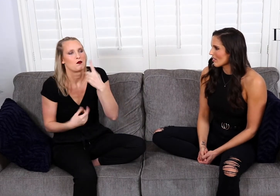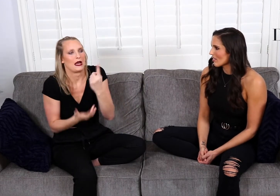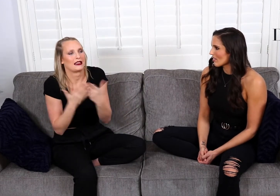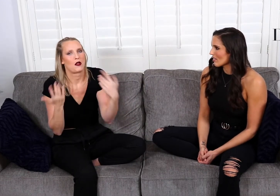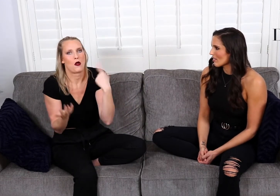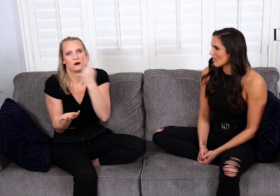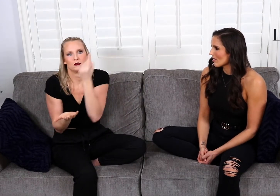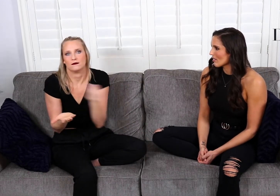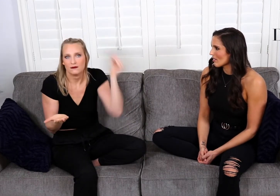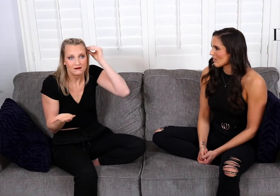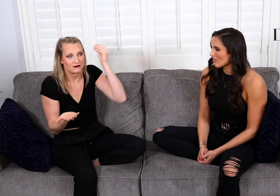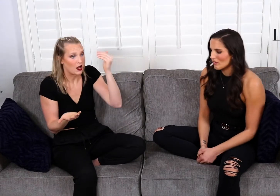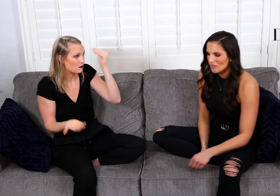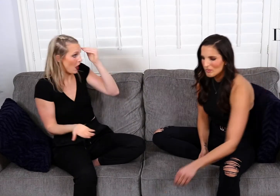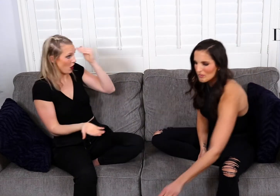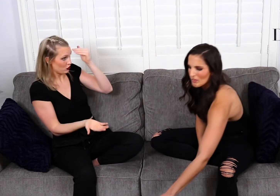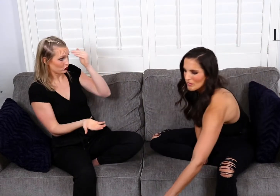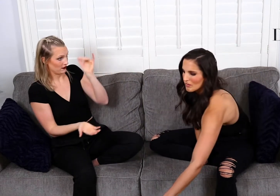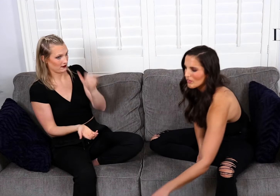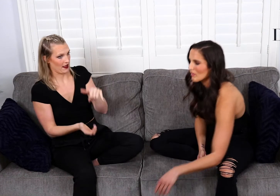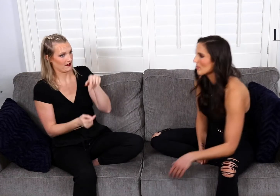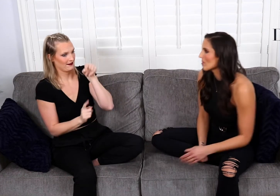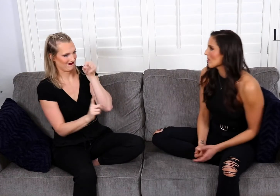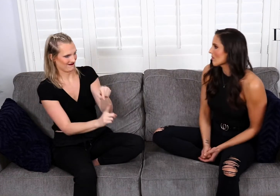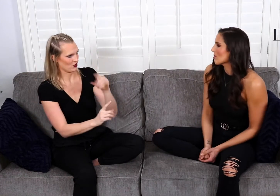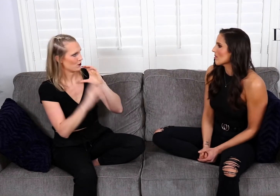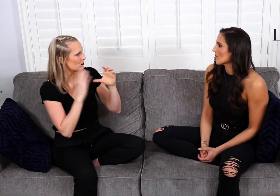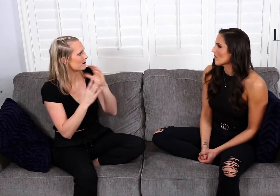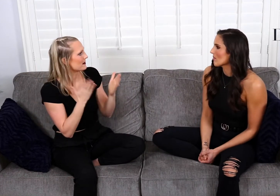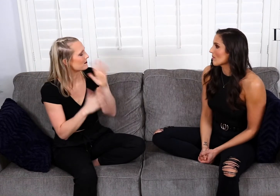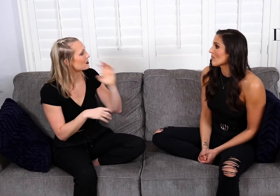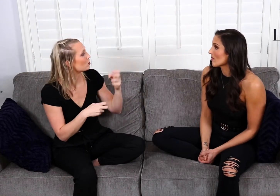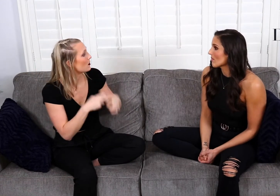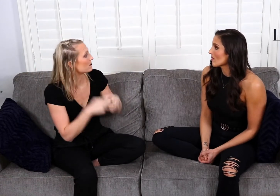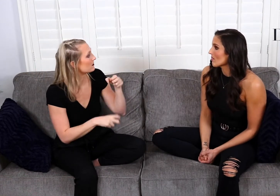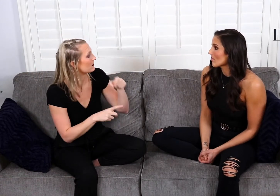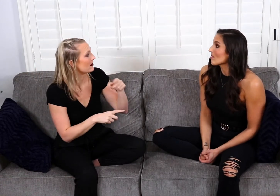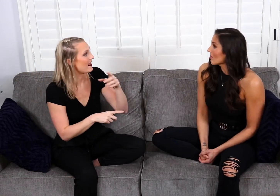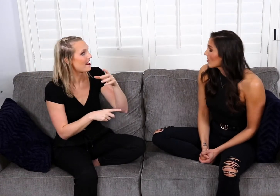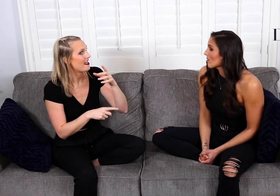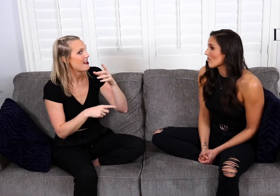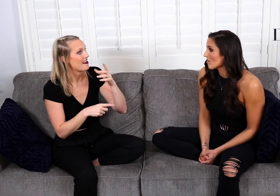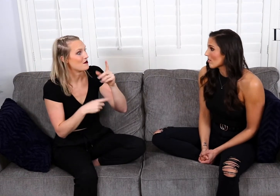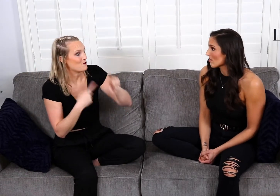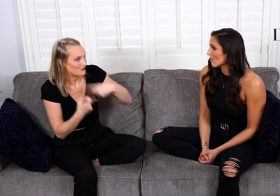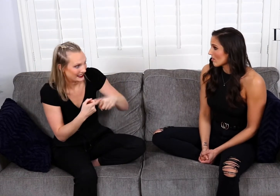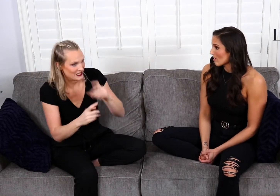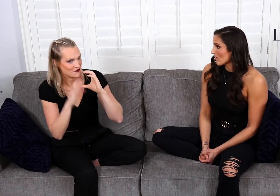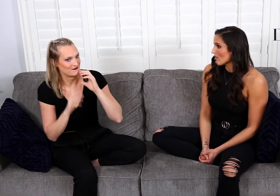One thing that I always keep in mind is that, communication could be a problem,